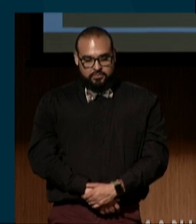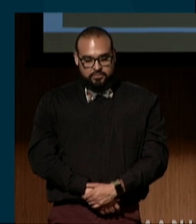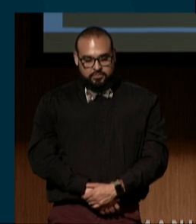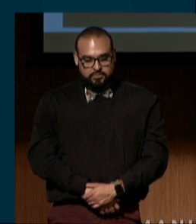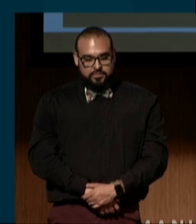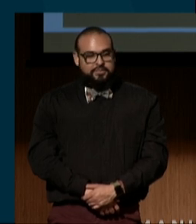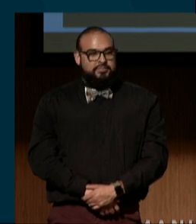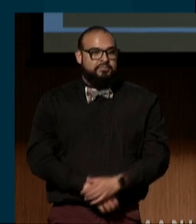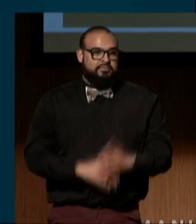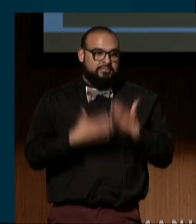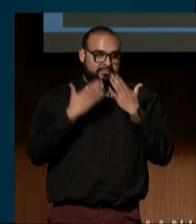Thank you, everybody.